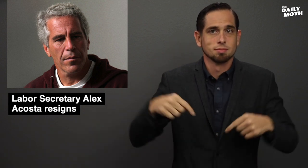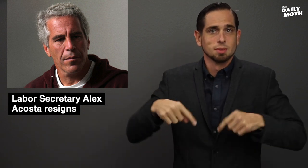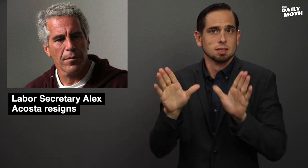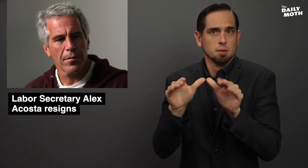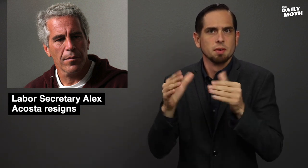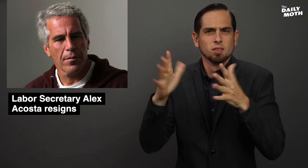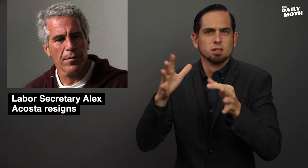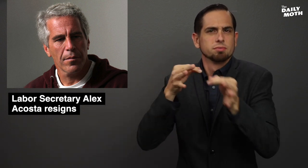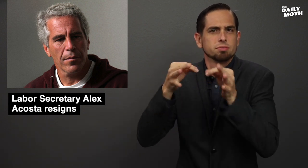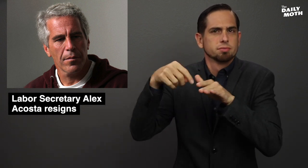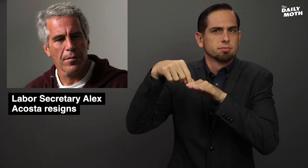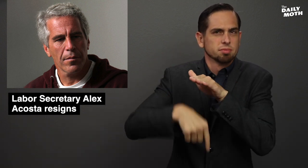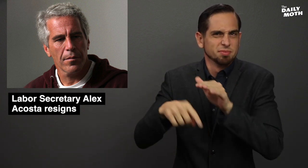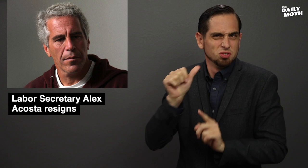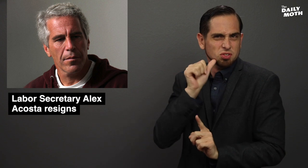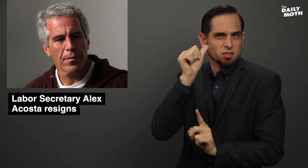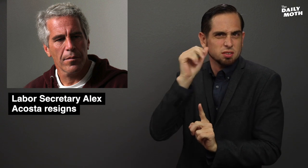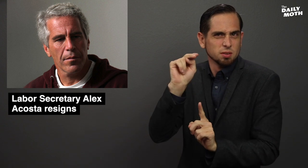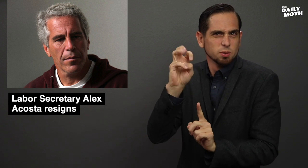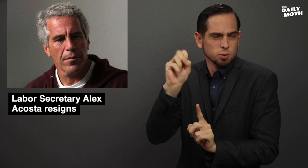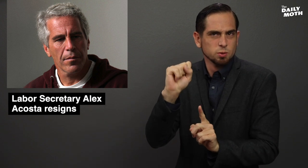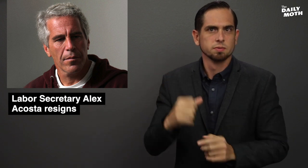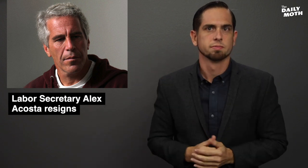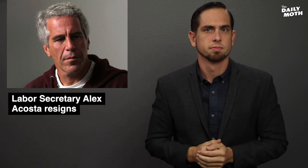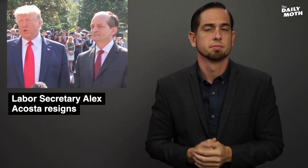The Daily Moth has explained this in detail during yesterday's news.